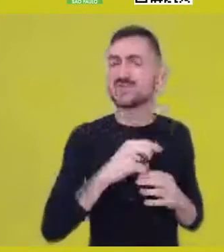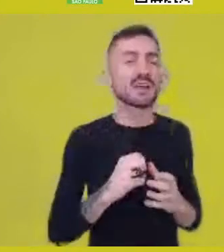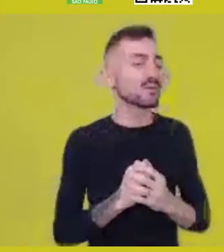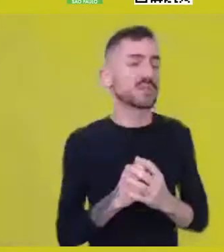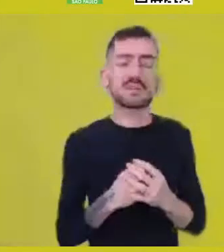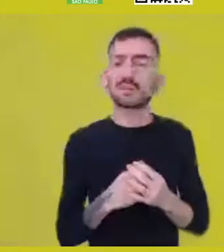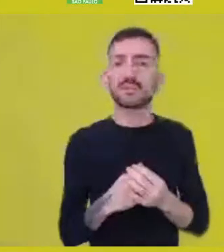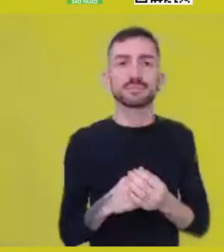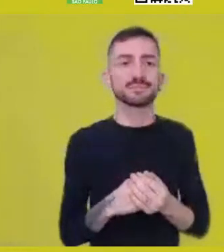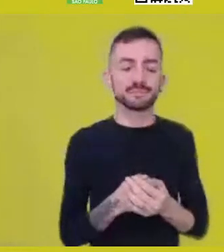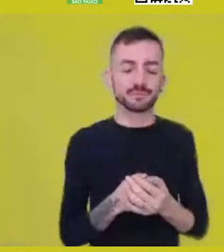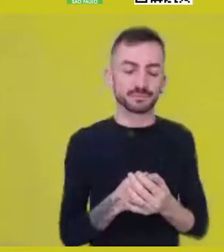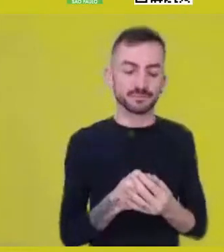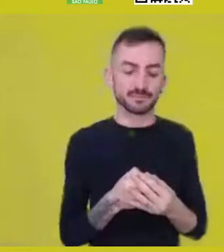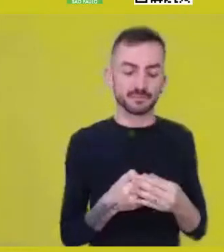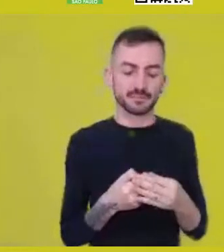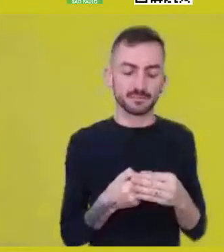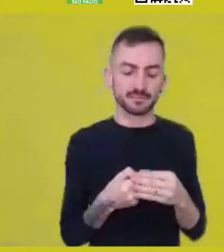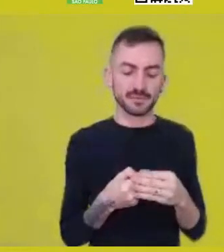And I reiterate this idea